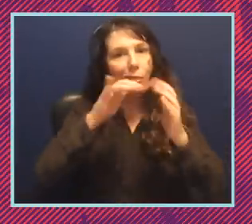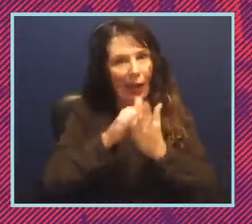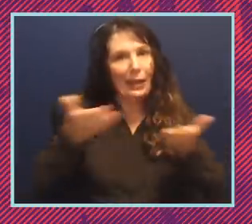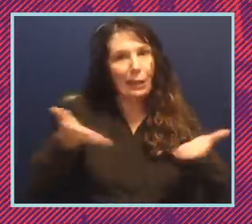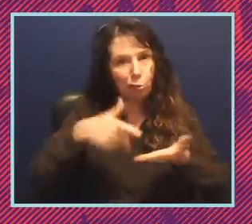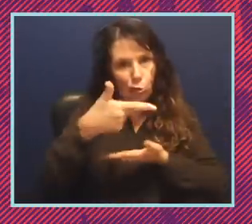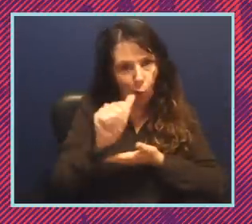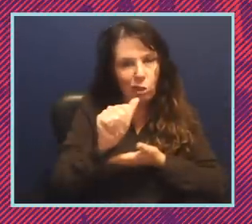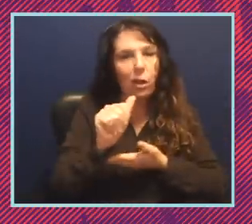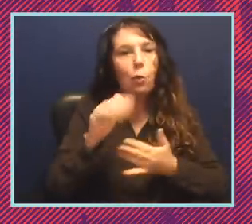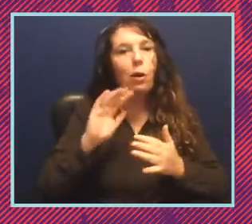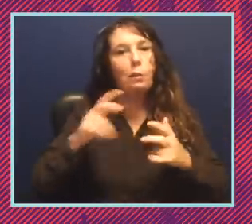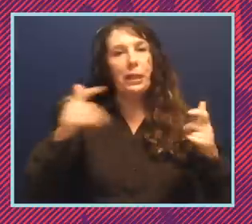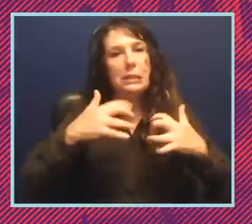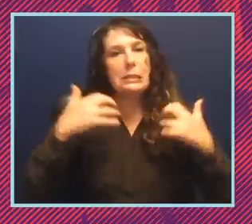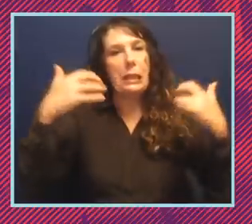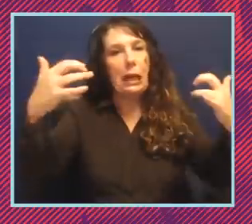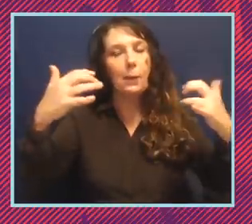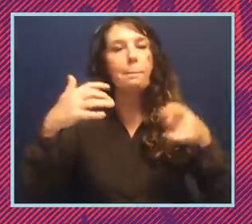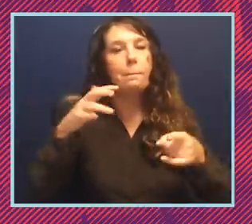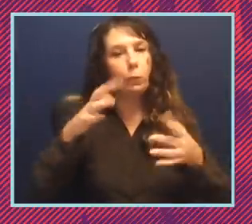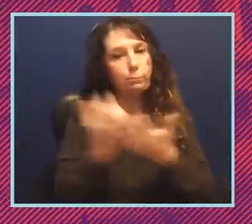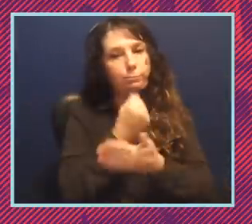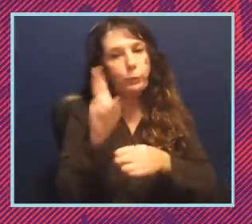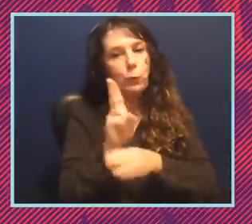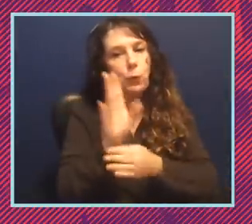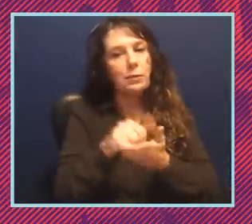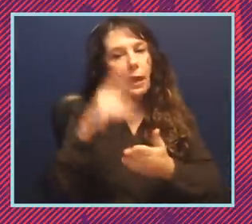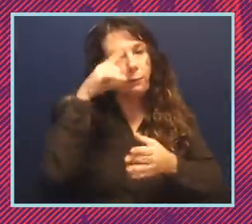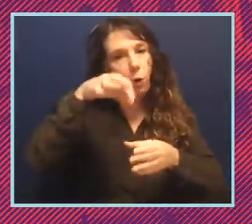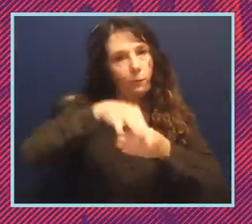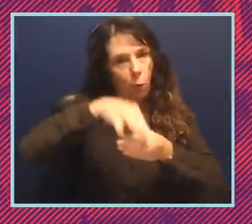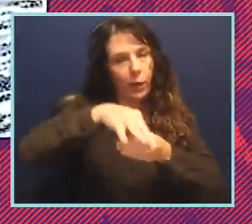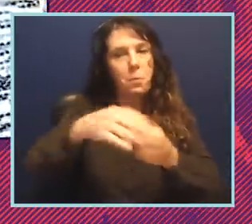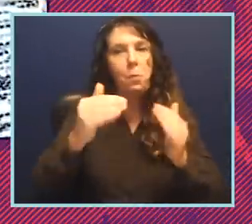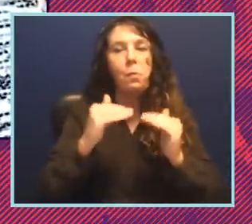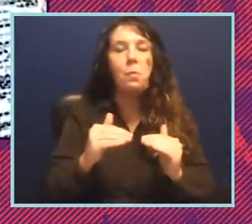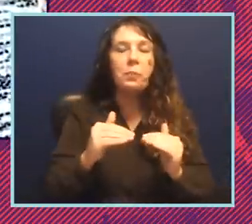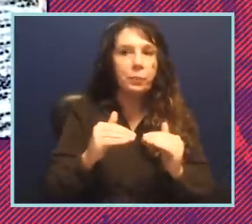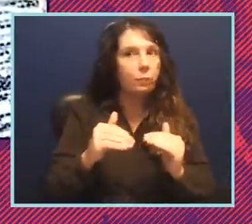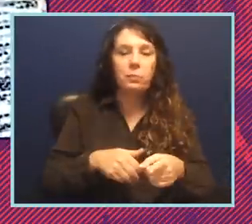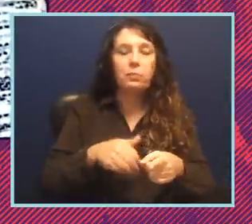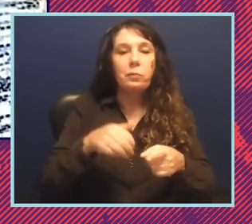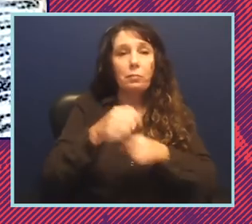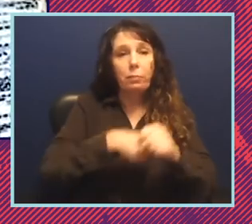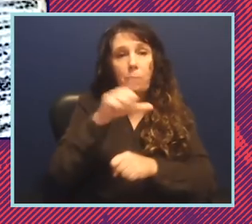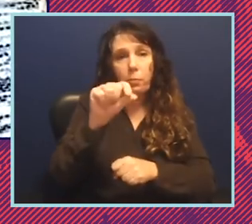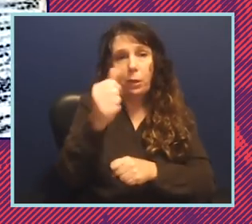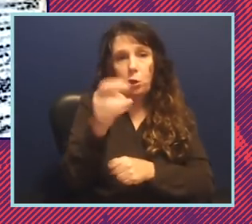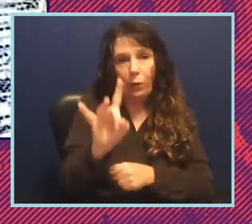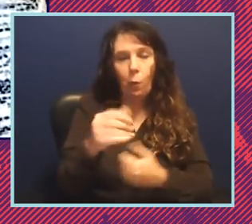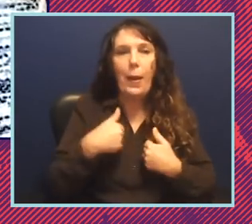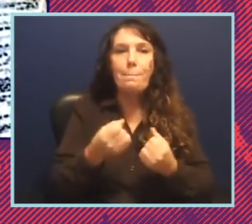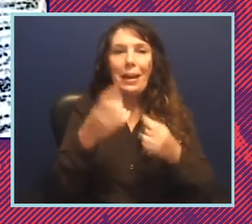where our stadium was used for voting. And, so in 2018, we had a lot of absentee ballots rejected.